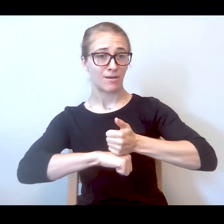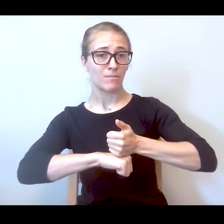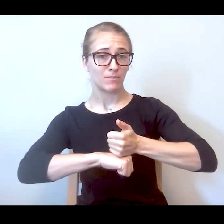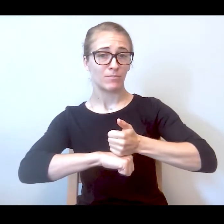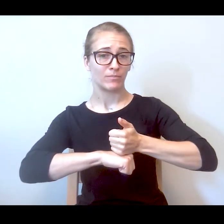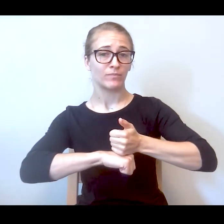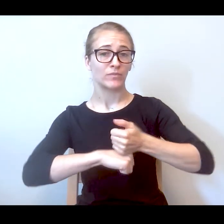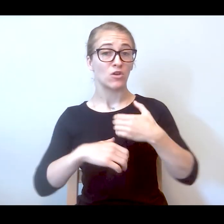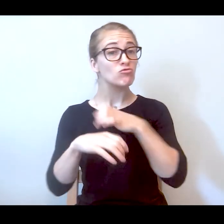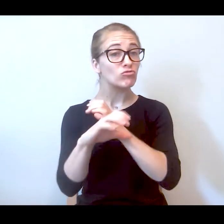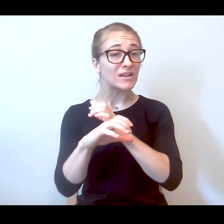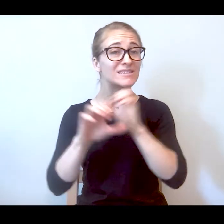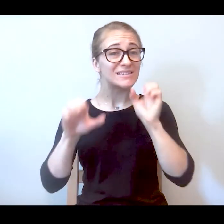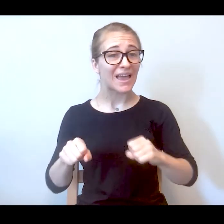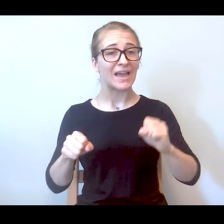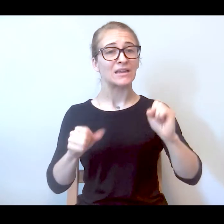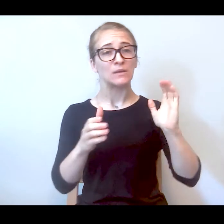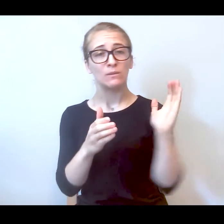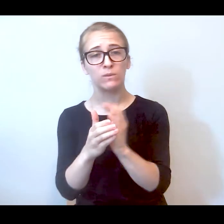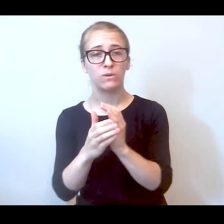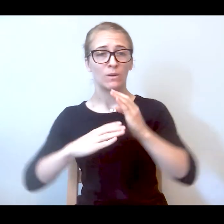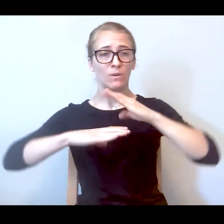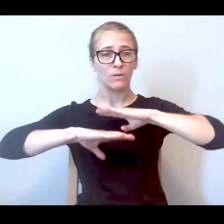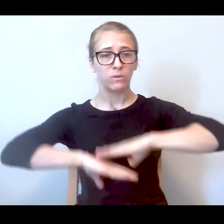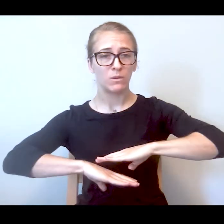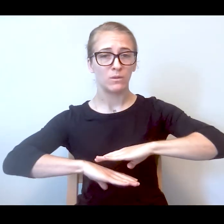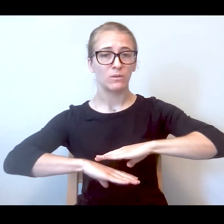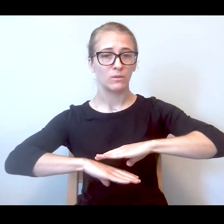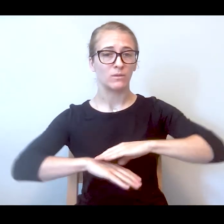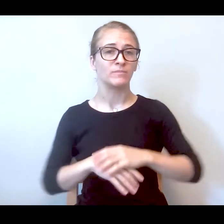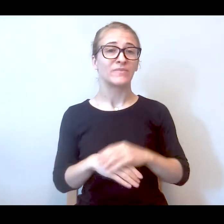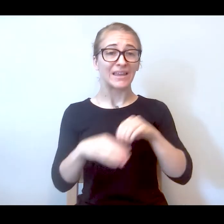can be deescalated in situations.